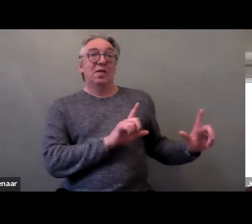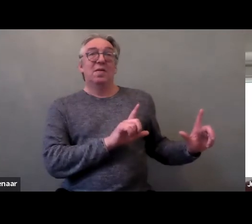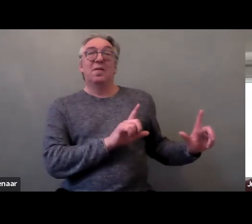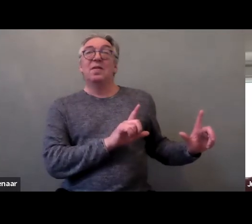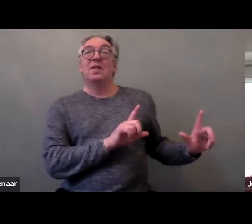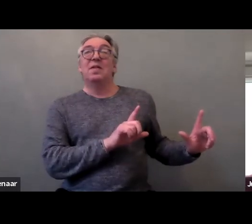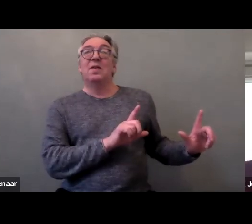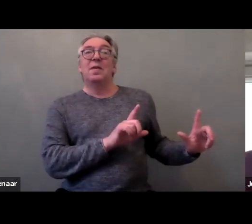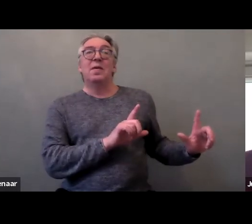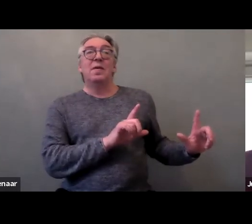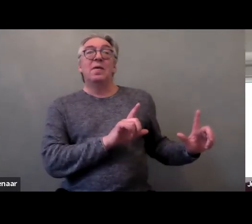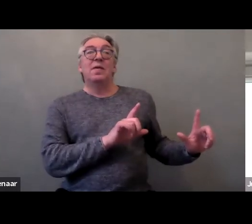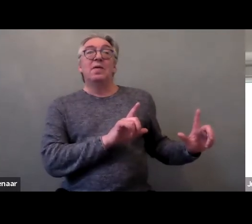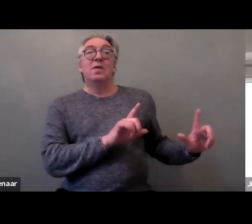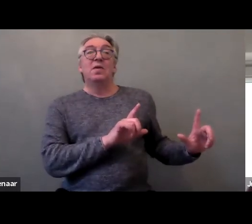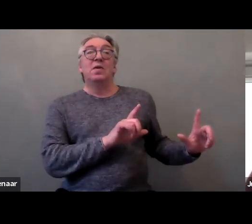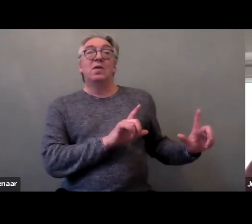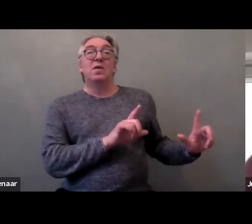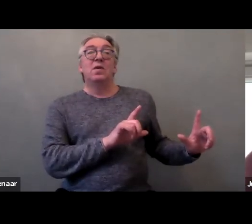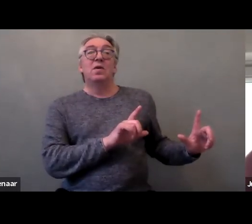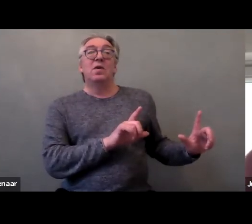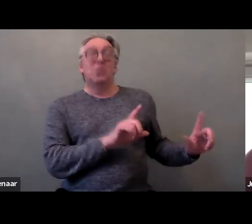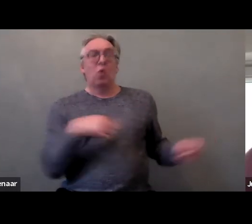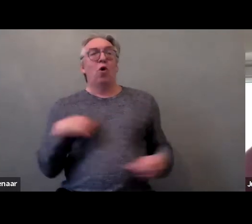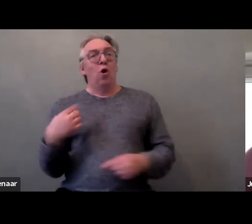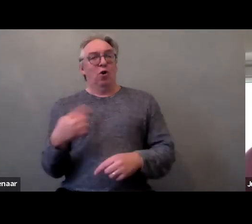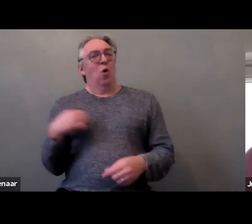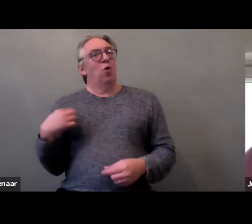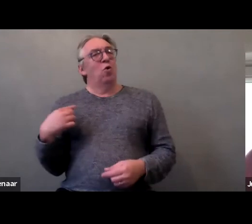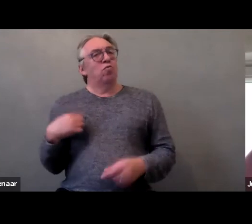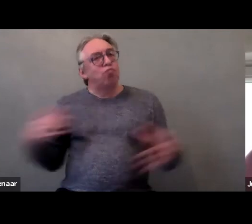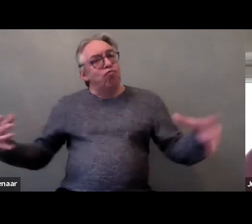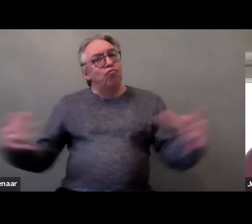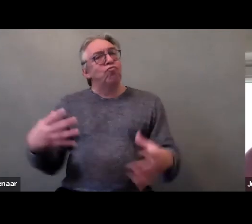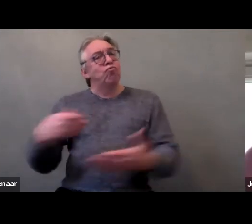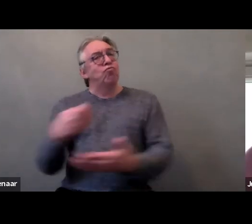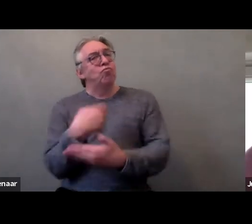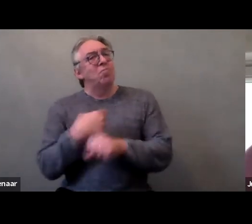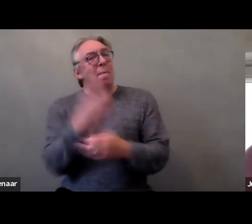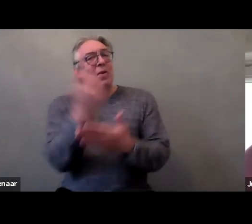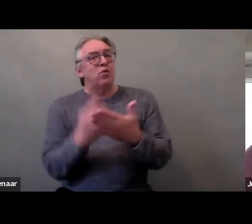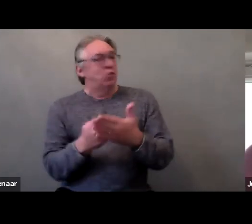So, we created all these pictures. Can you go to the next one, Marine?